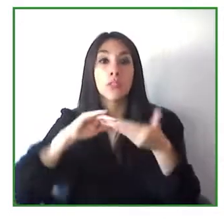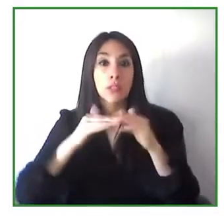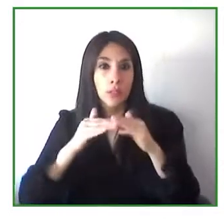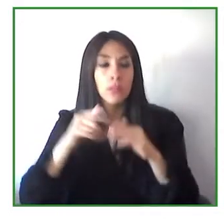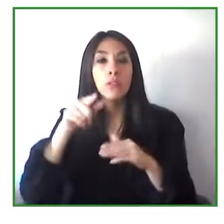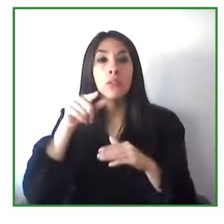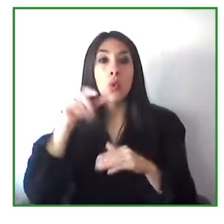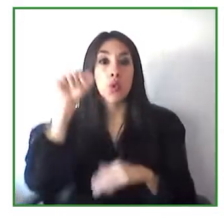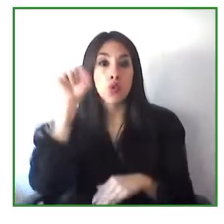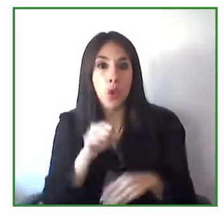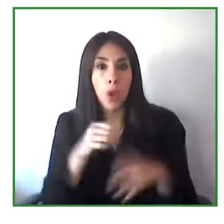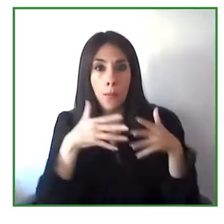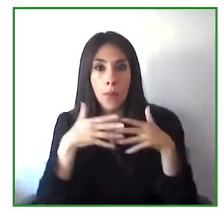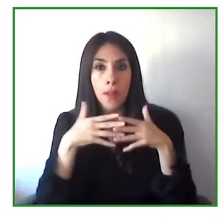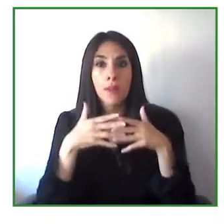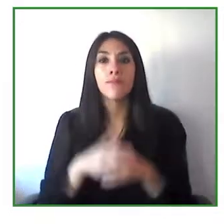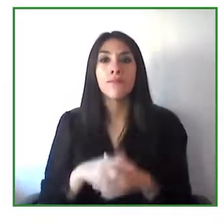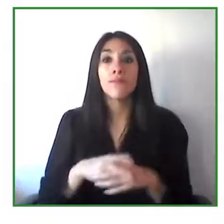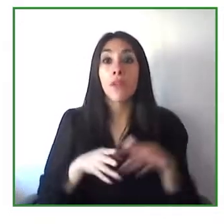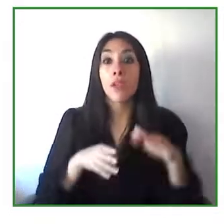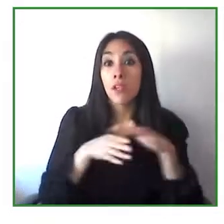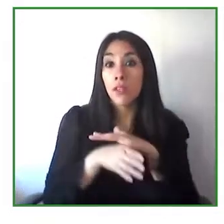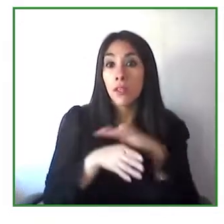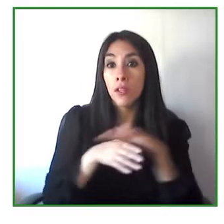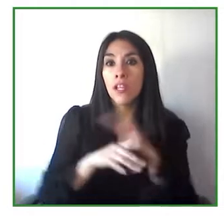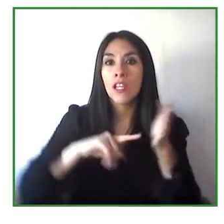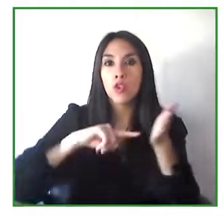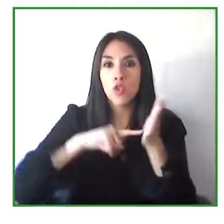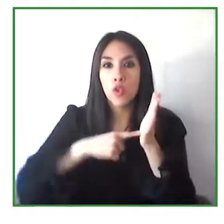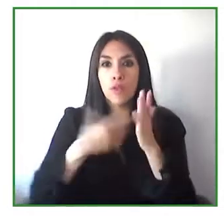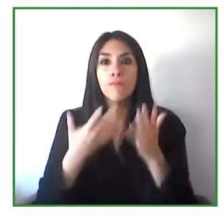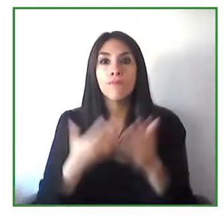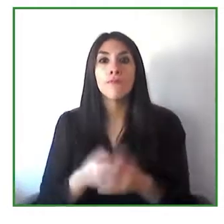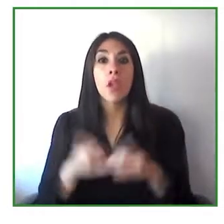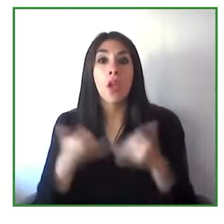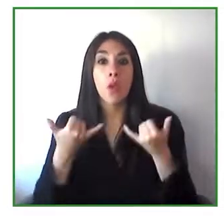and technology this way we will continue building a world